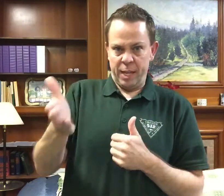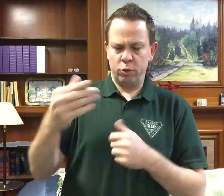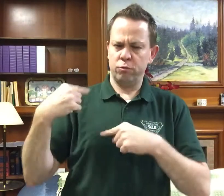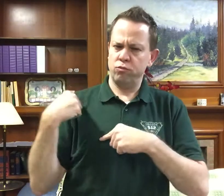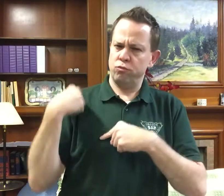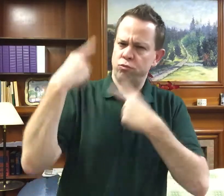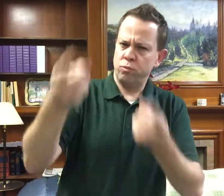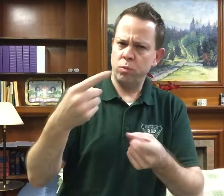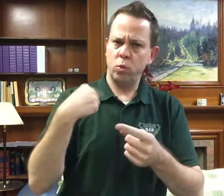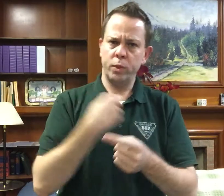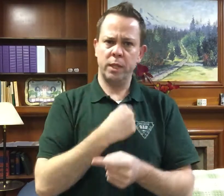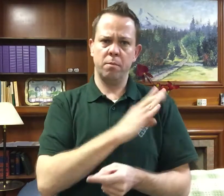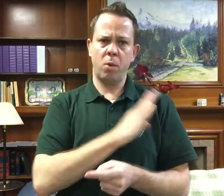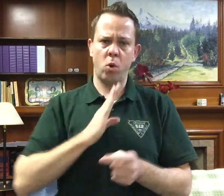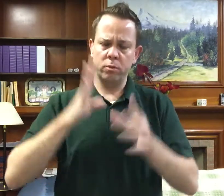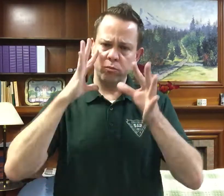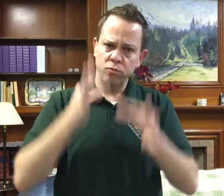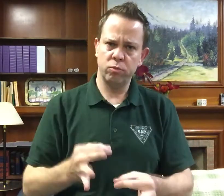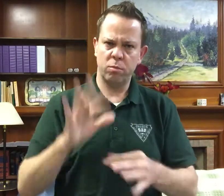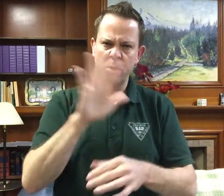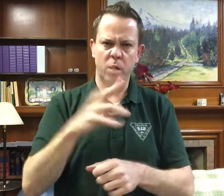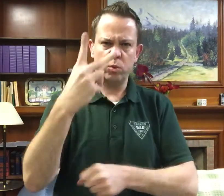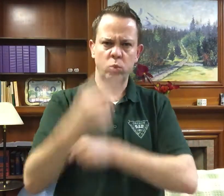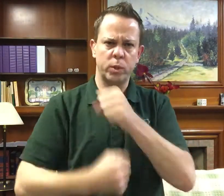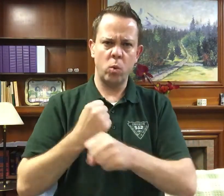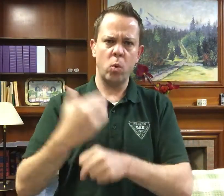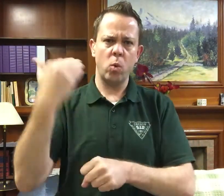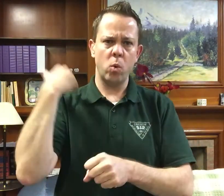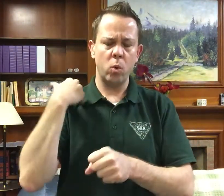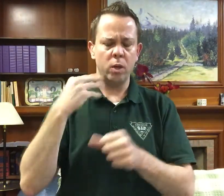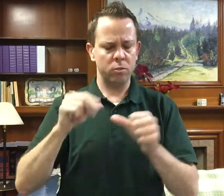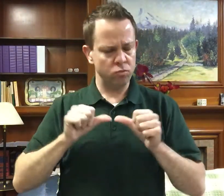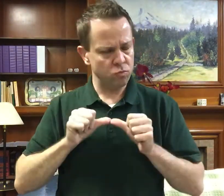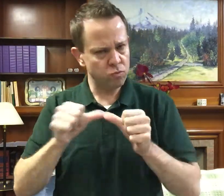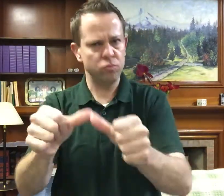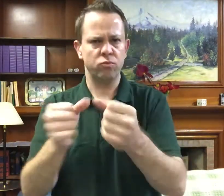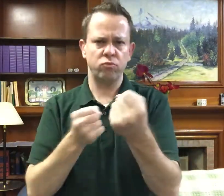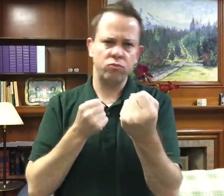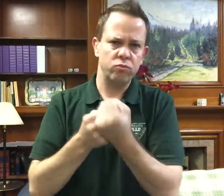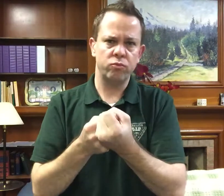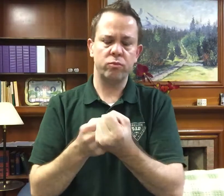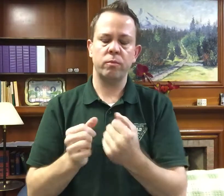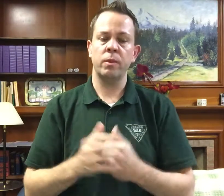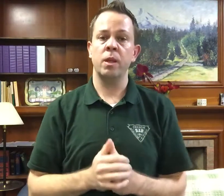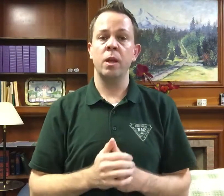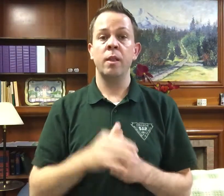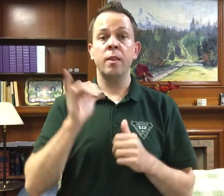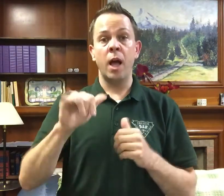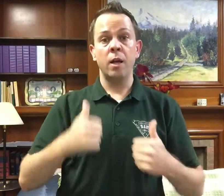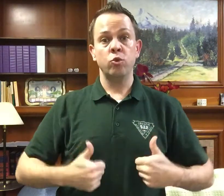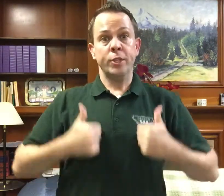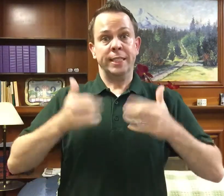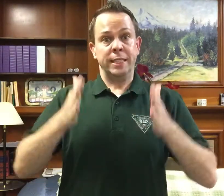it was decided about two years ago that the board would continue to support you.